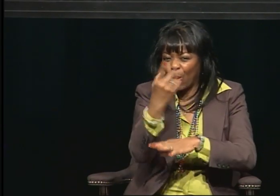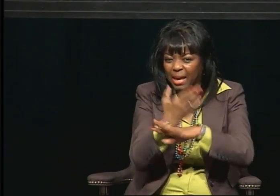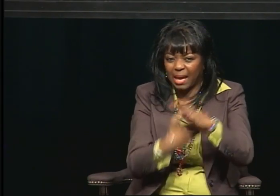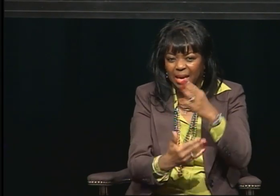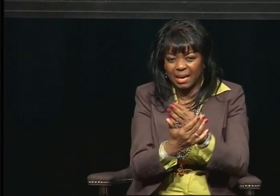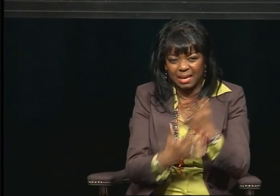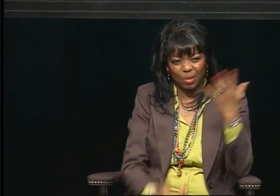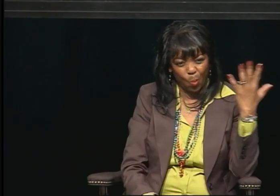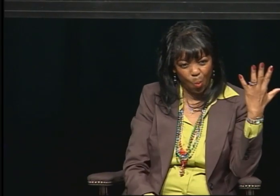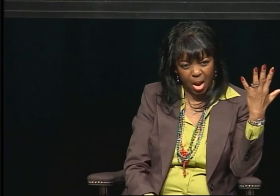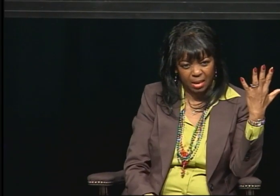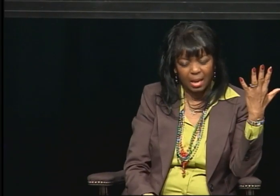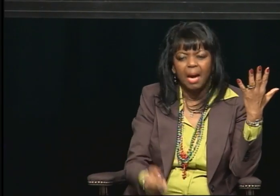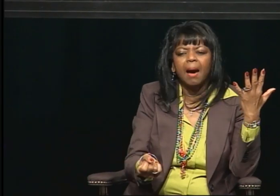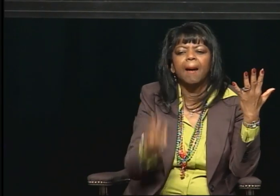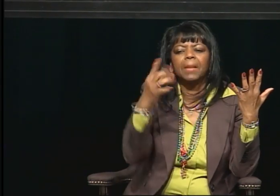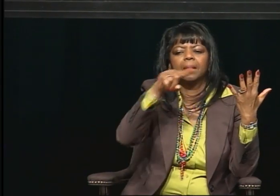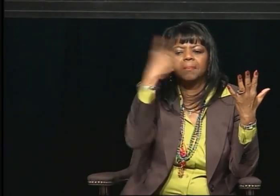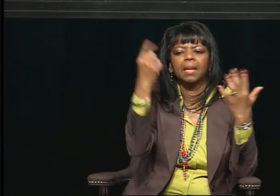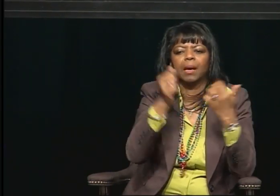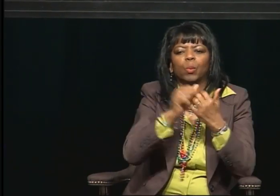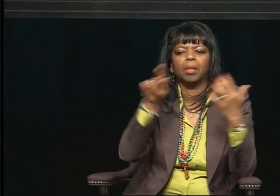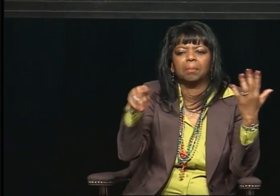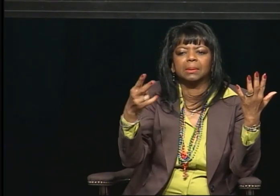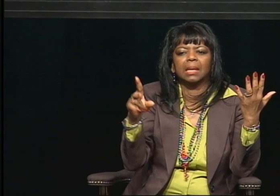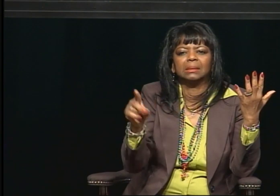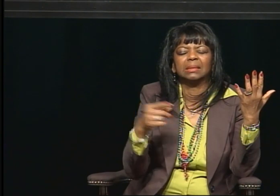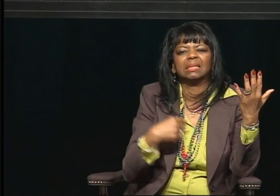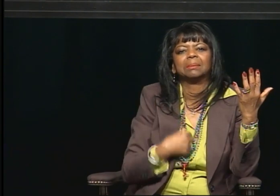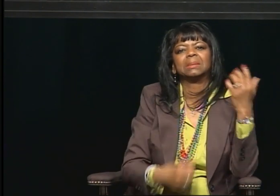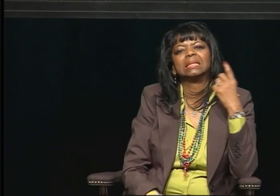black deaf people there are with PhDs.